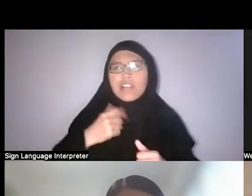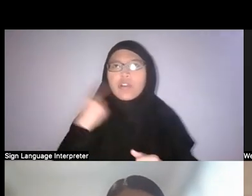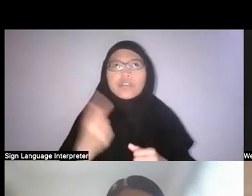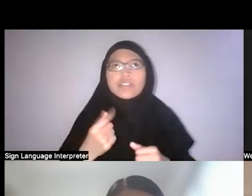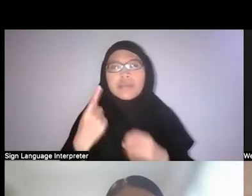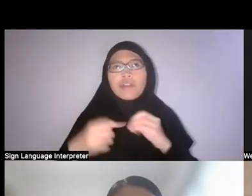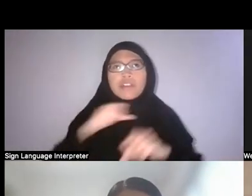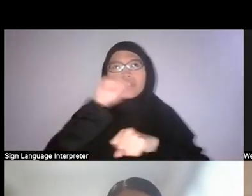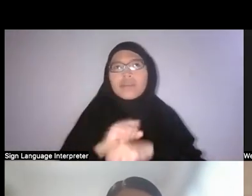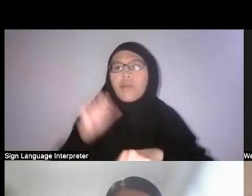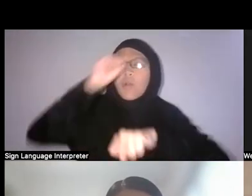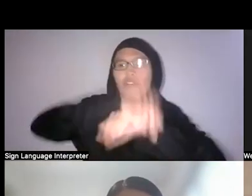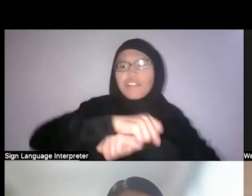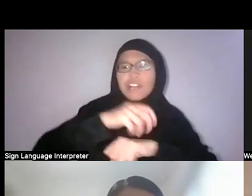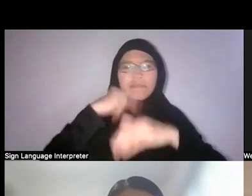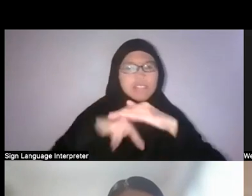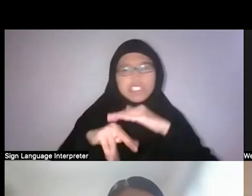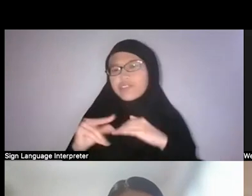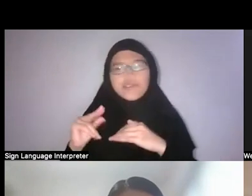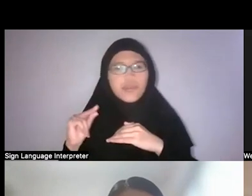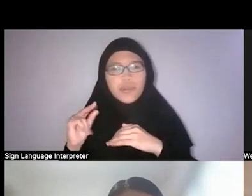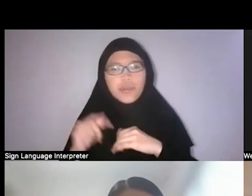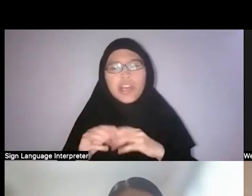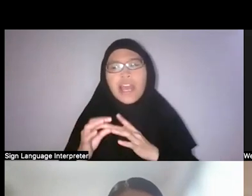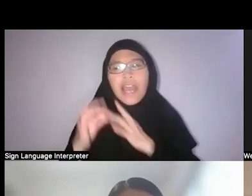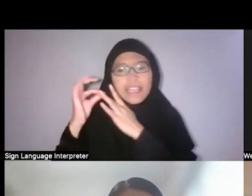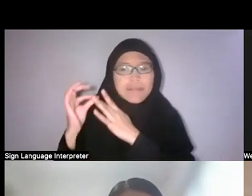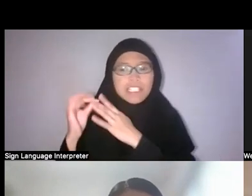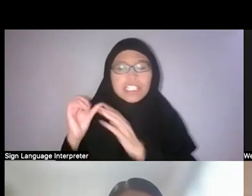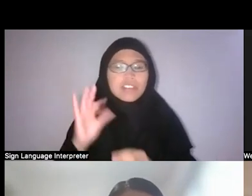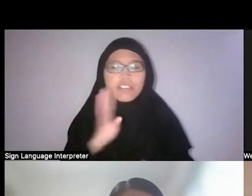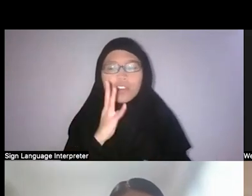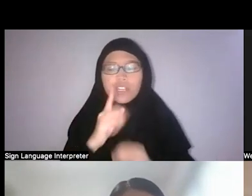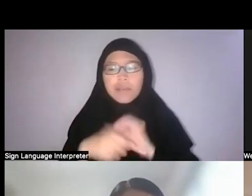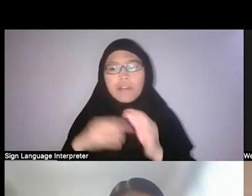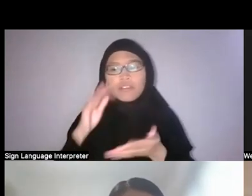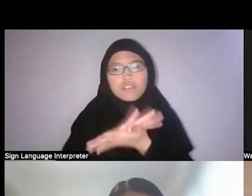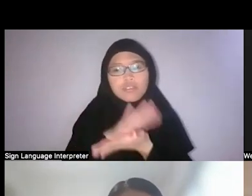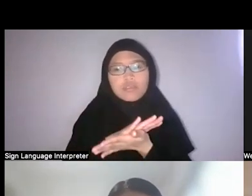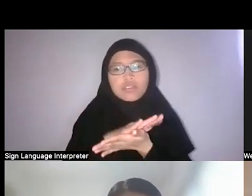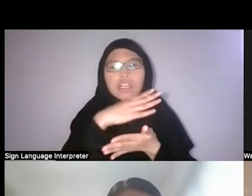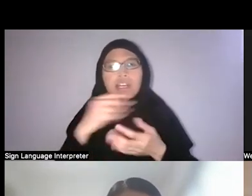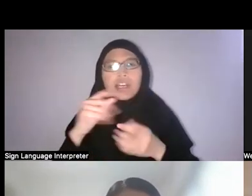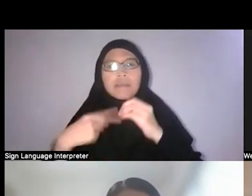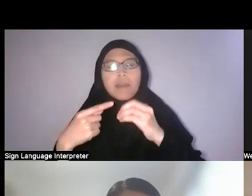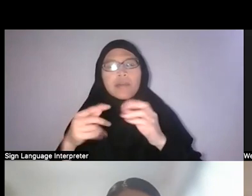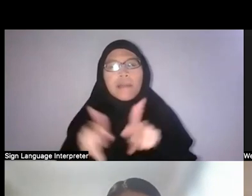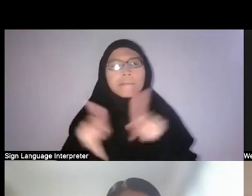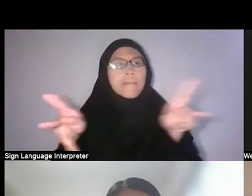I think especially if we’re talking about schools and we’re talking about public history.